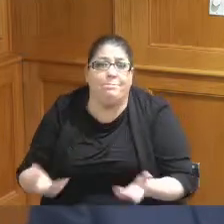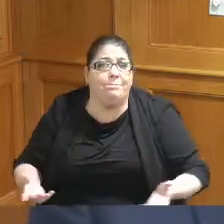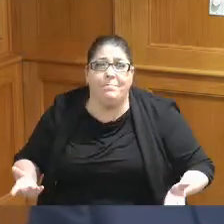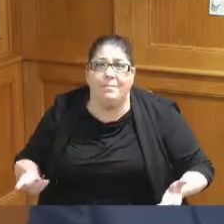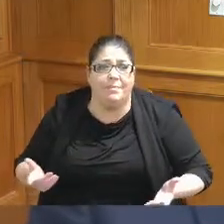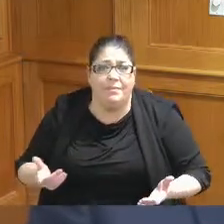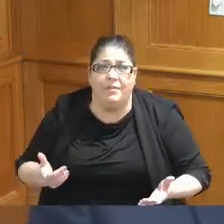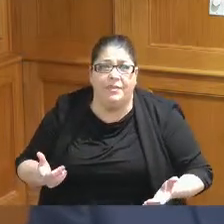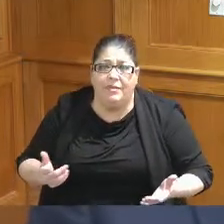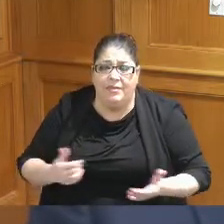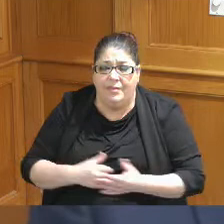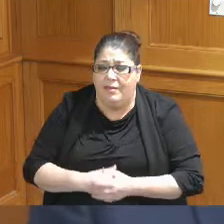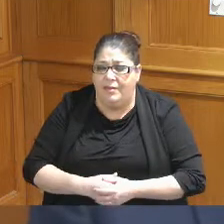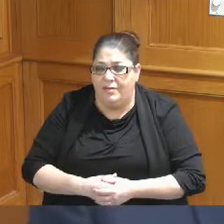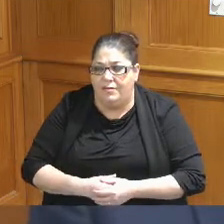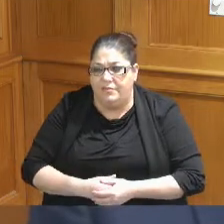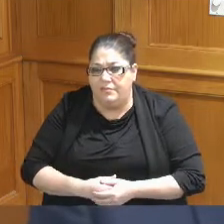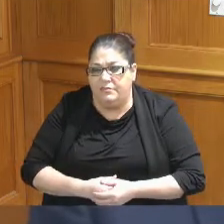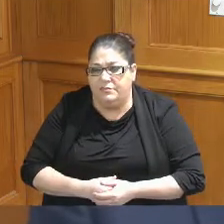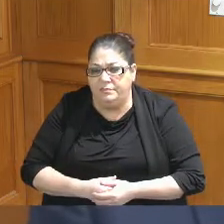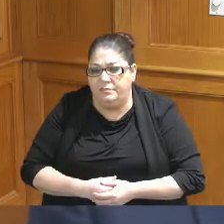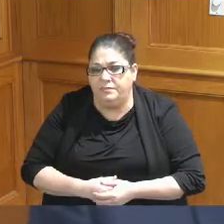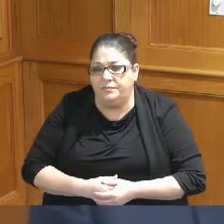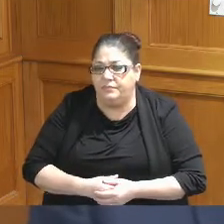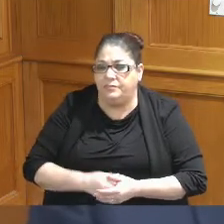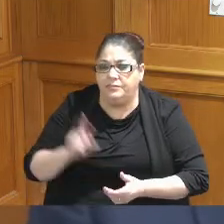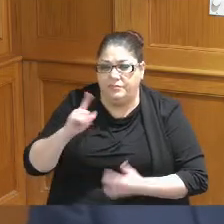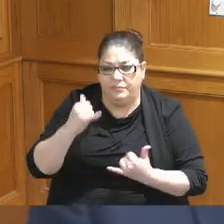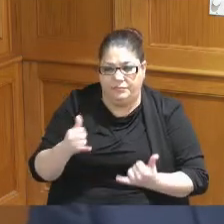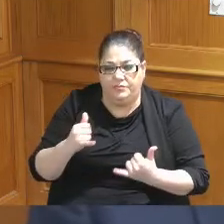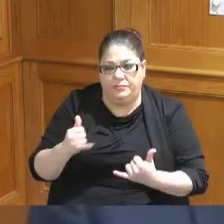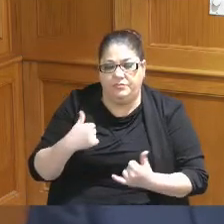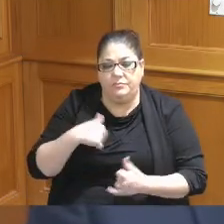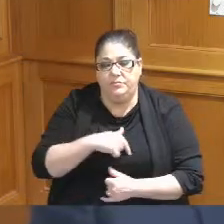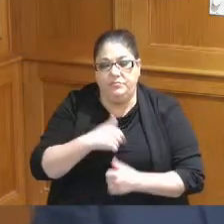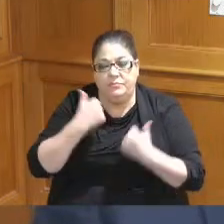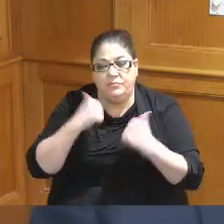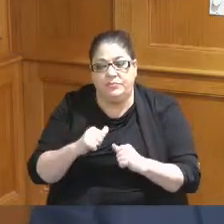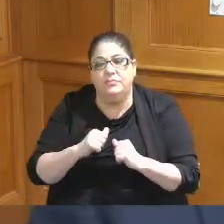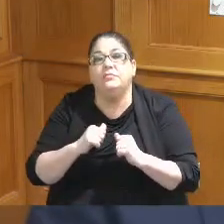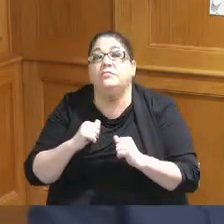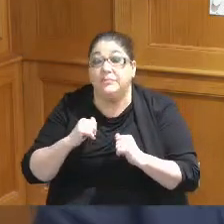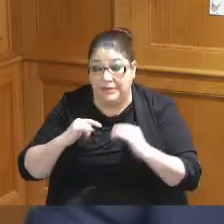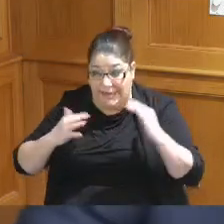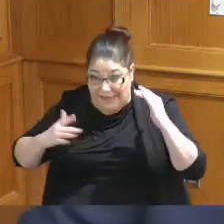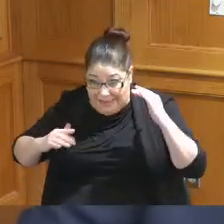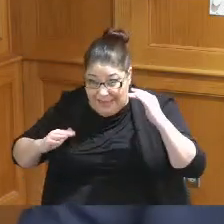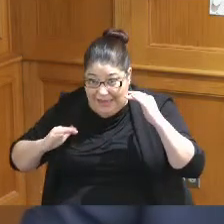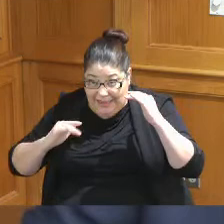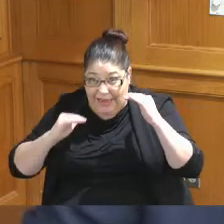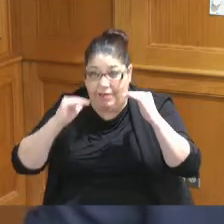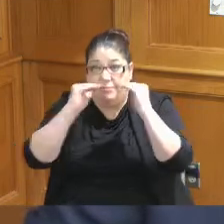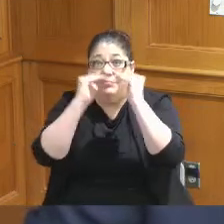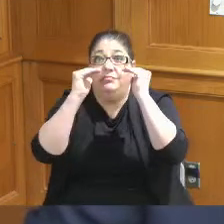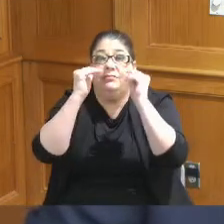so I think Where We Said Today is trying to get back up to where we need to be to even compete